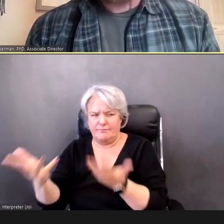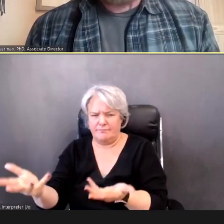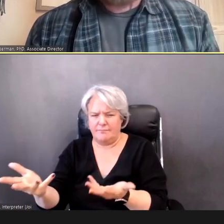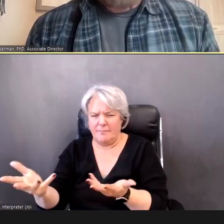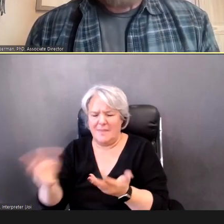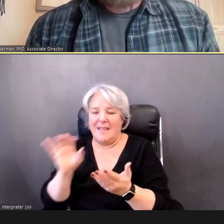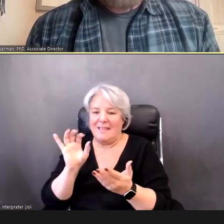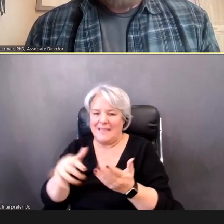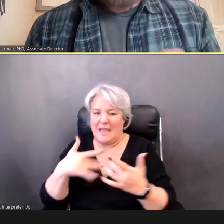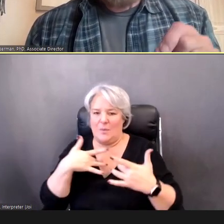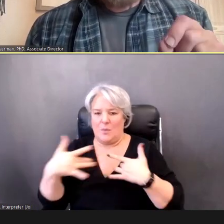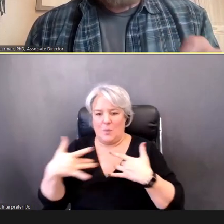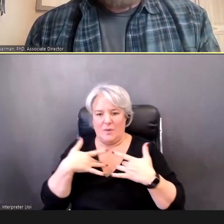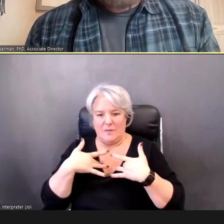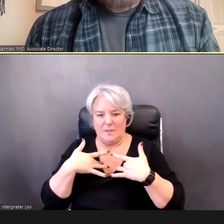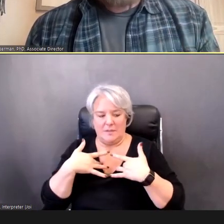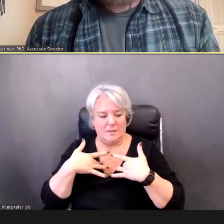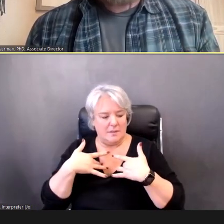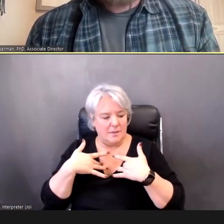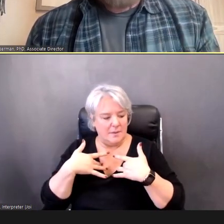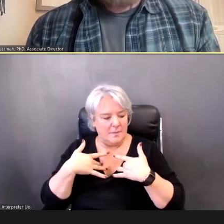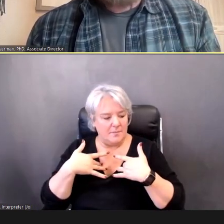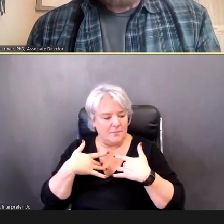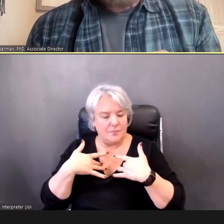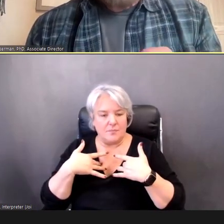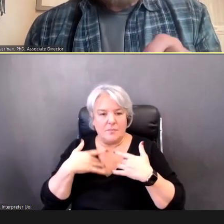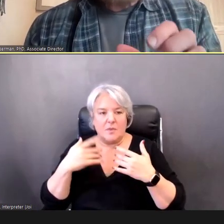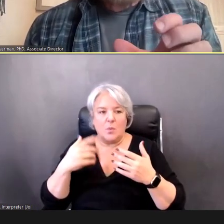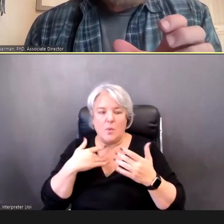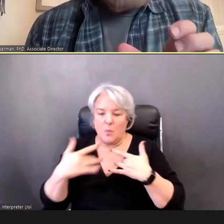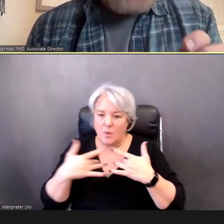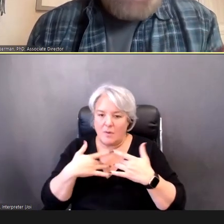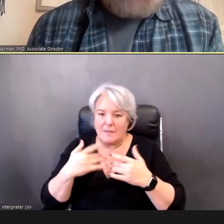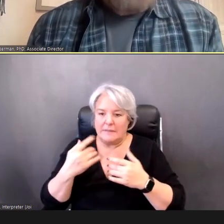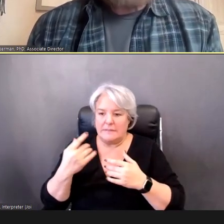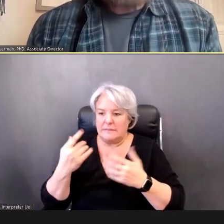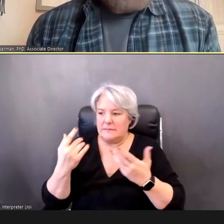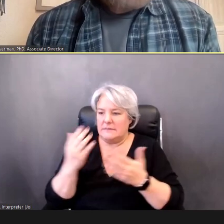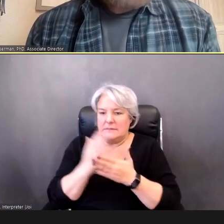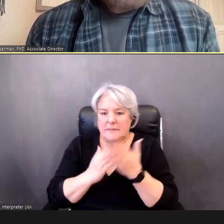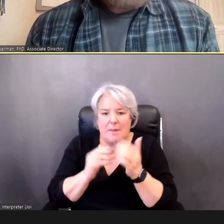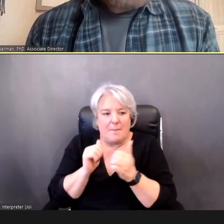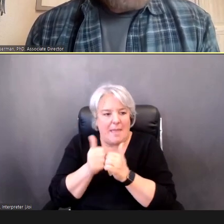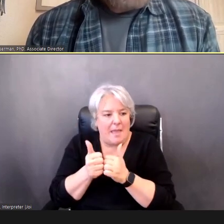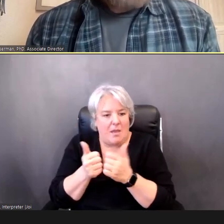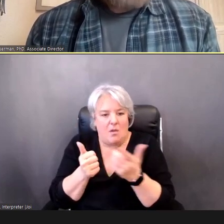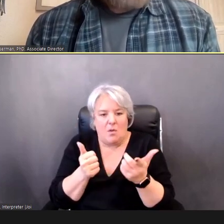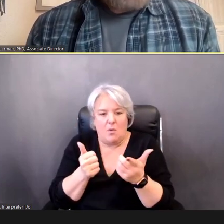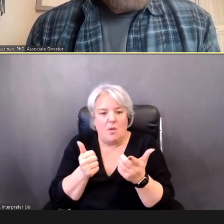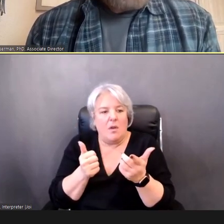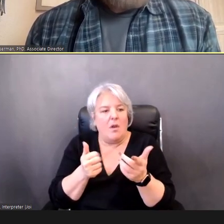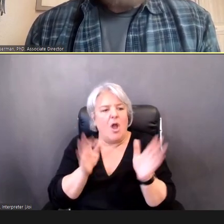We're worried about somehow subjectively-passing a child -- Who really, shouldn't be passed because we're -- we're being